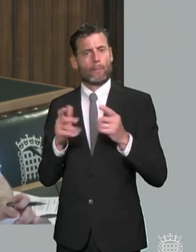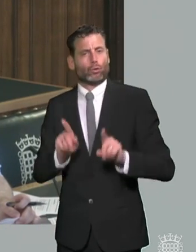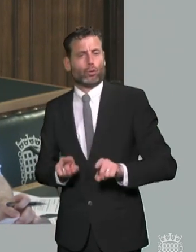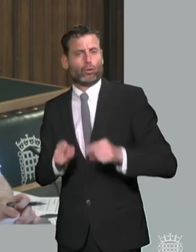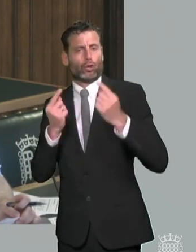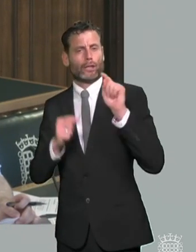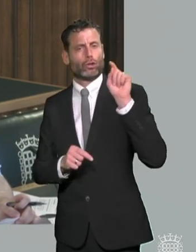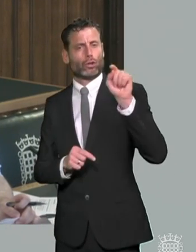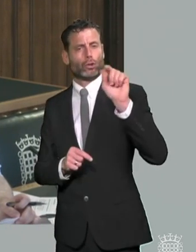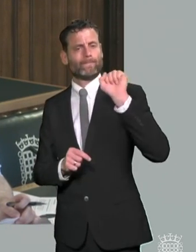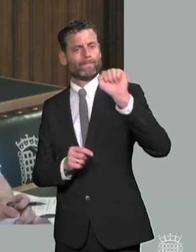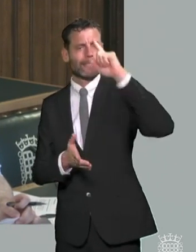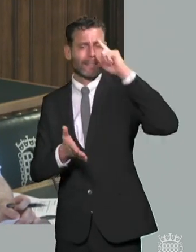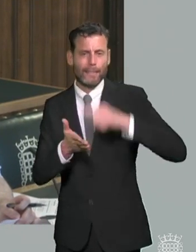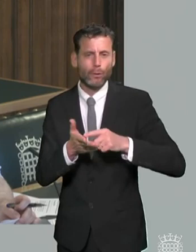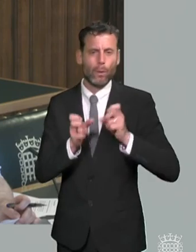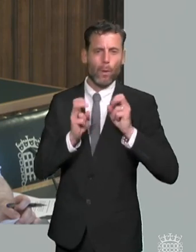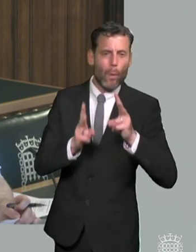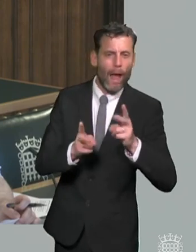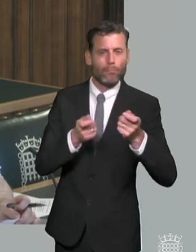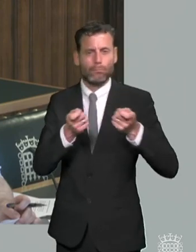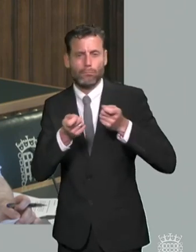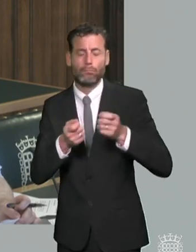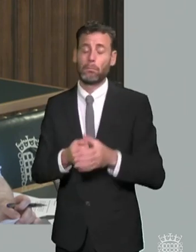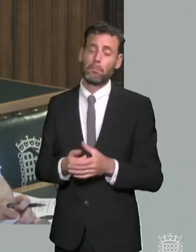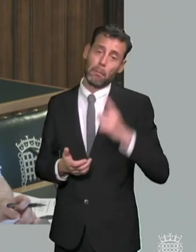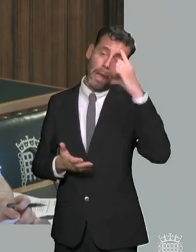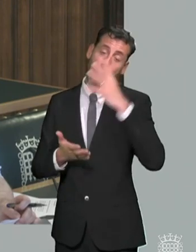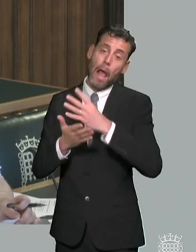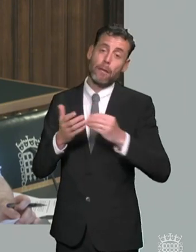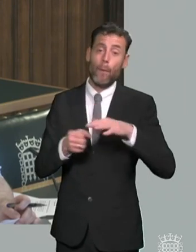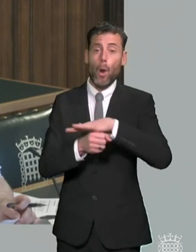like in practice so for example if you had a local authority at local education authority that had